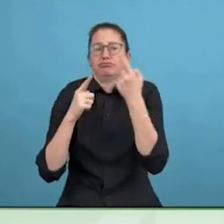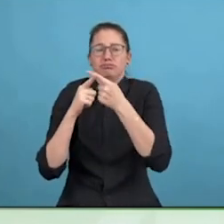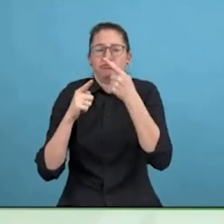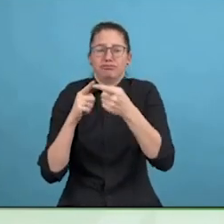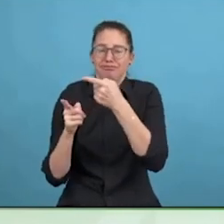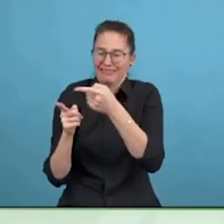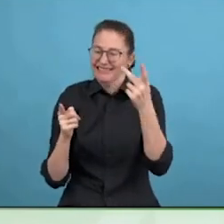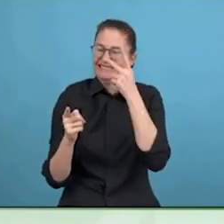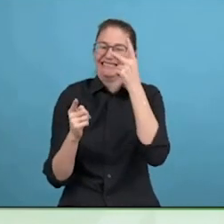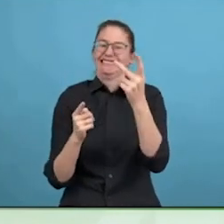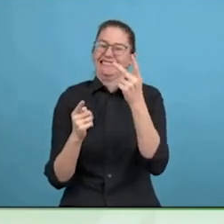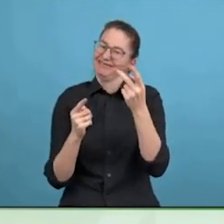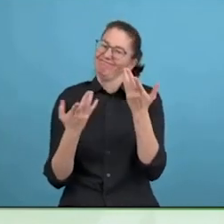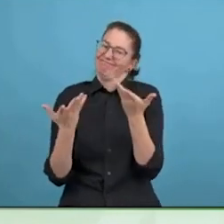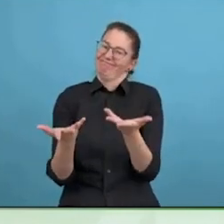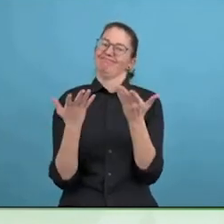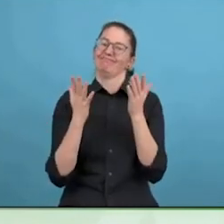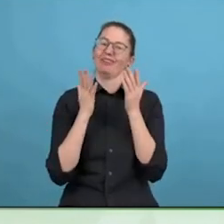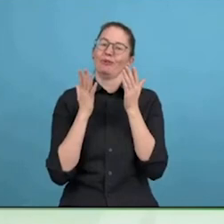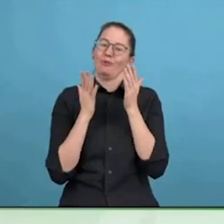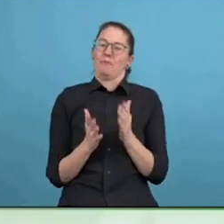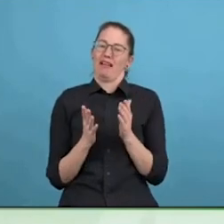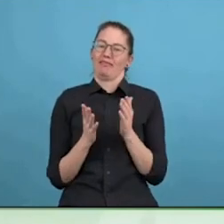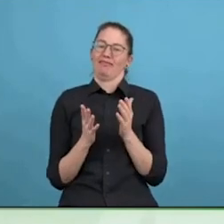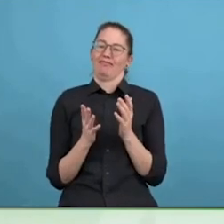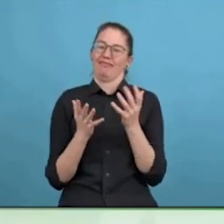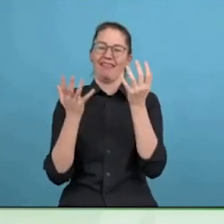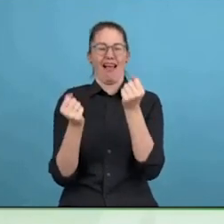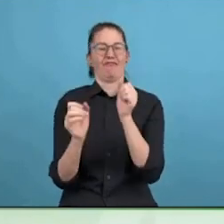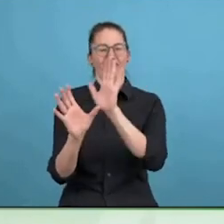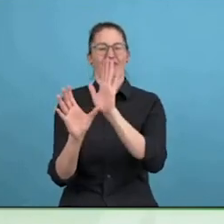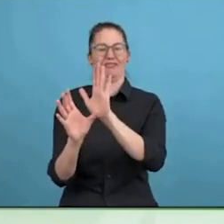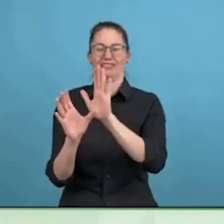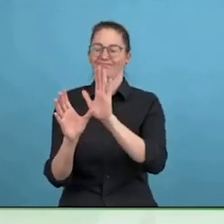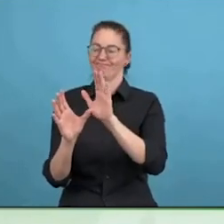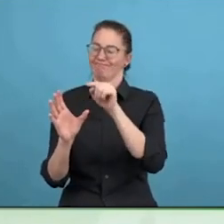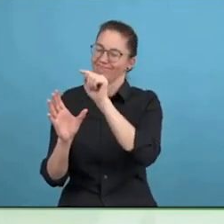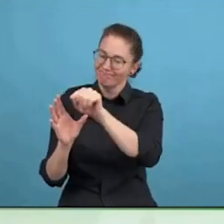I think the whole part of the human race where persons with disability